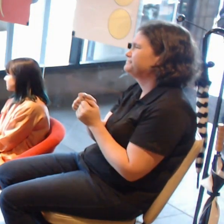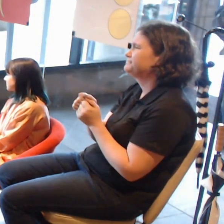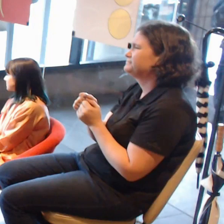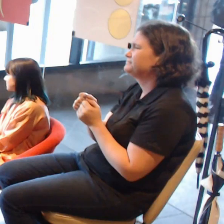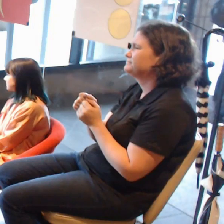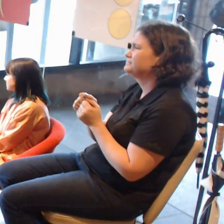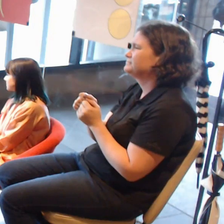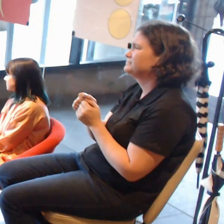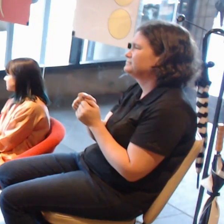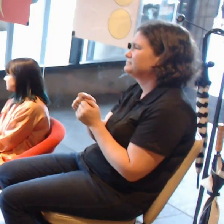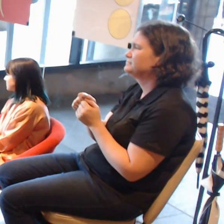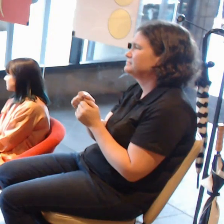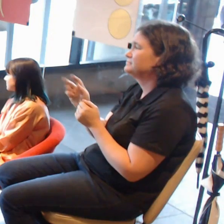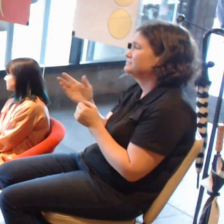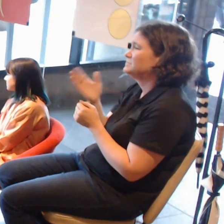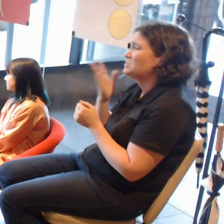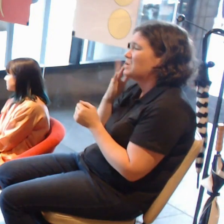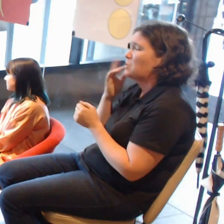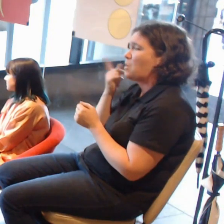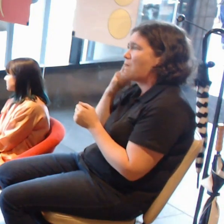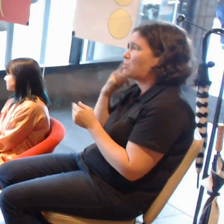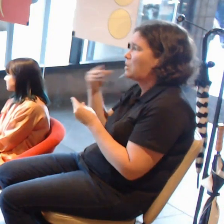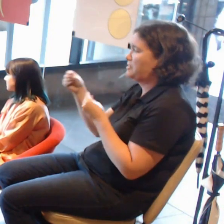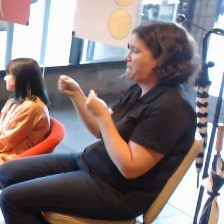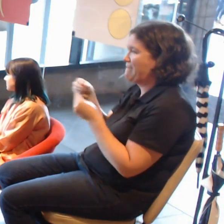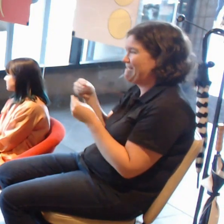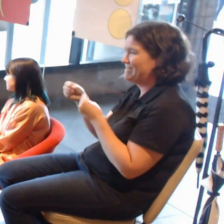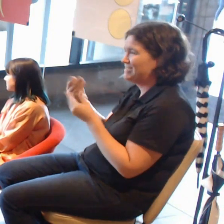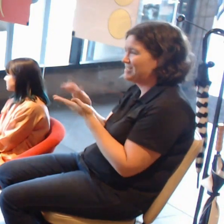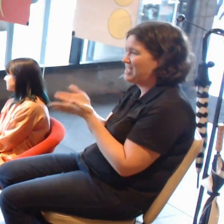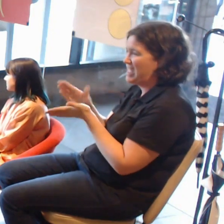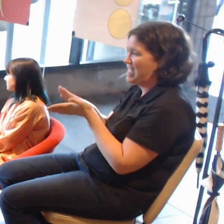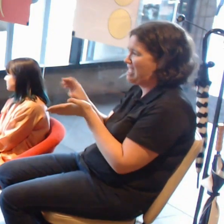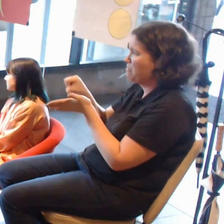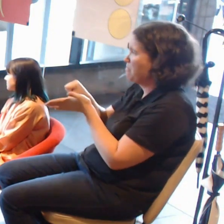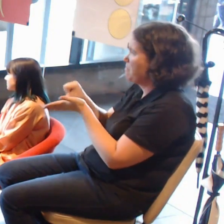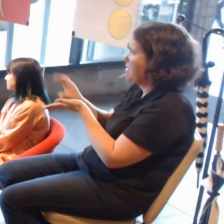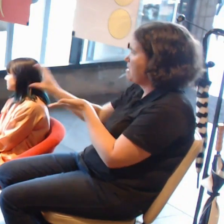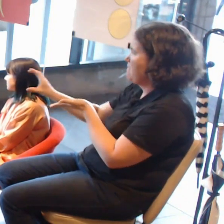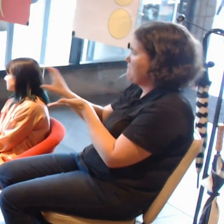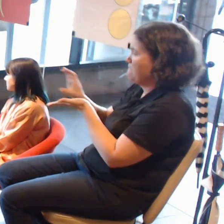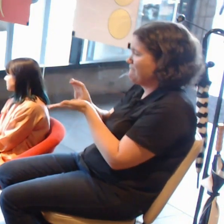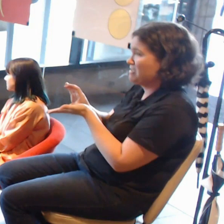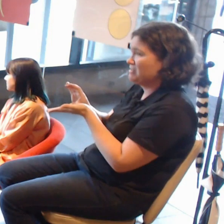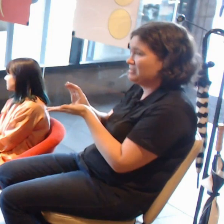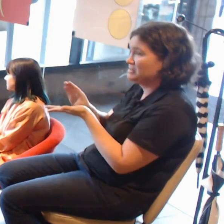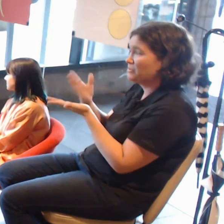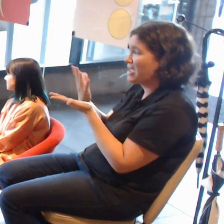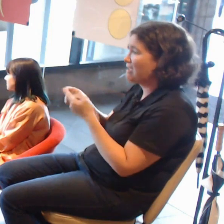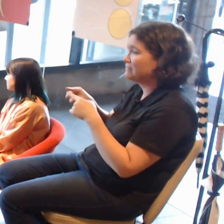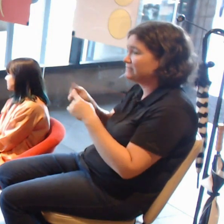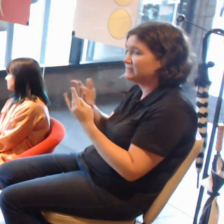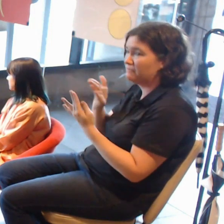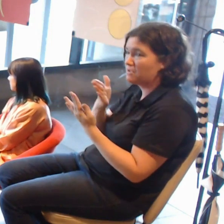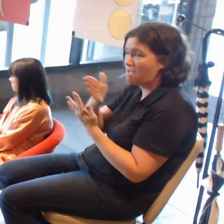But looking at the market to fund this kind of work, do you see different avenues that weren't open to other space,